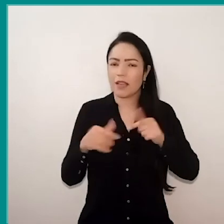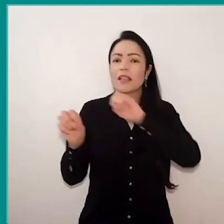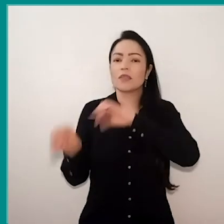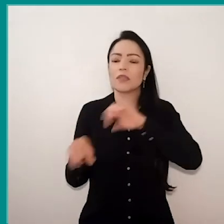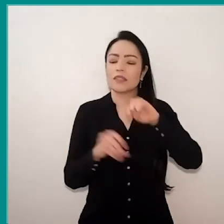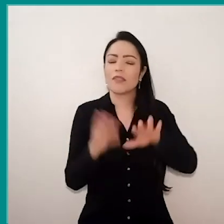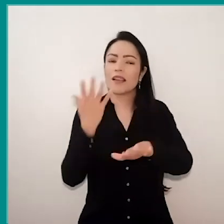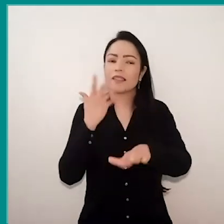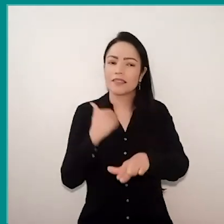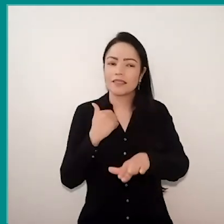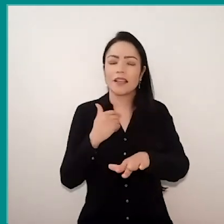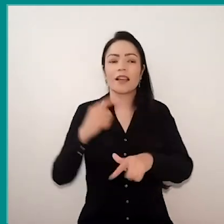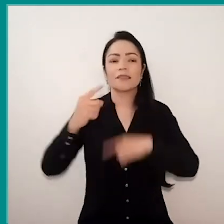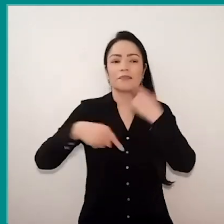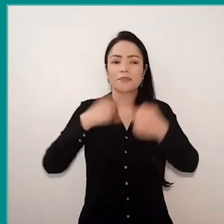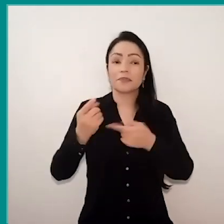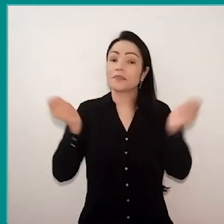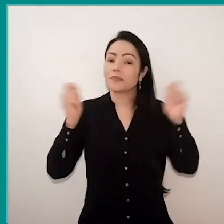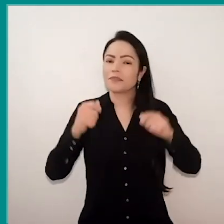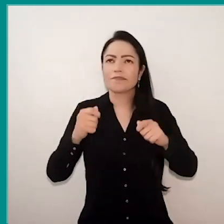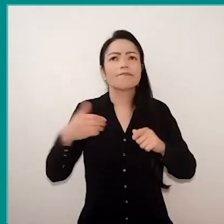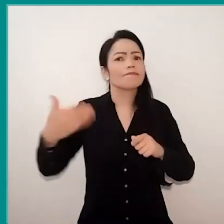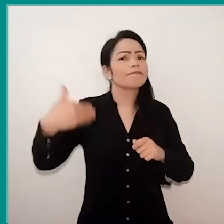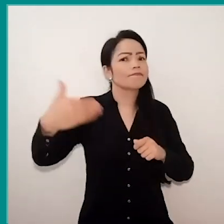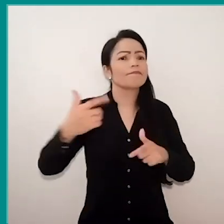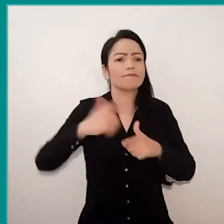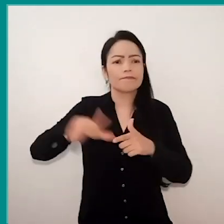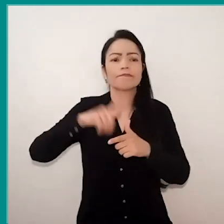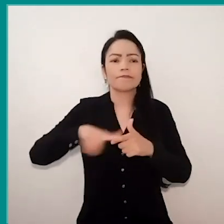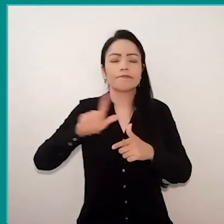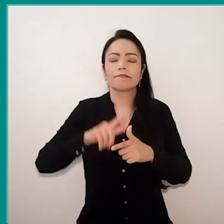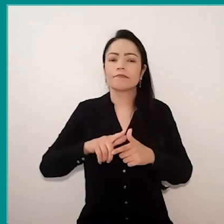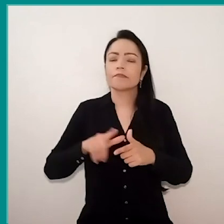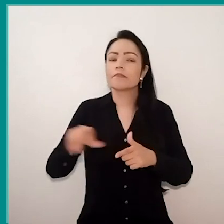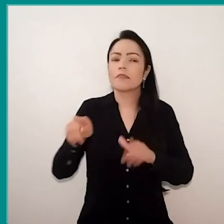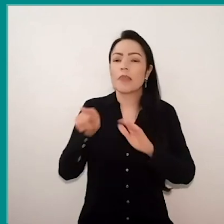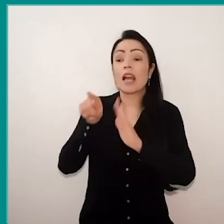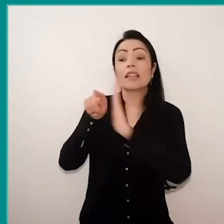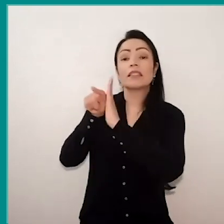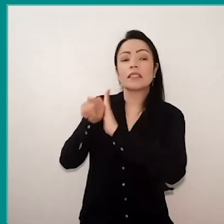is what will then generate a problem in critical analysis, in critical reading of the world,